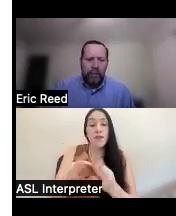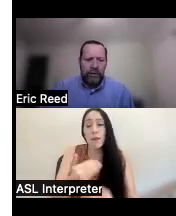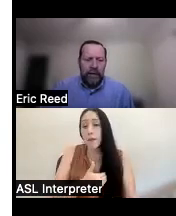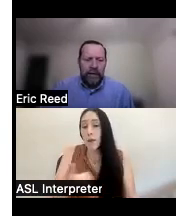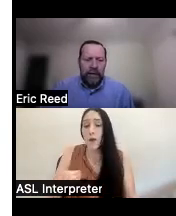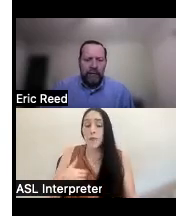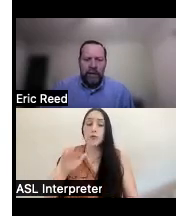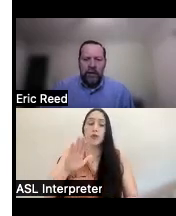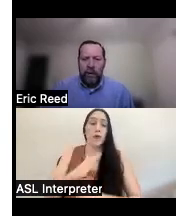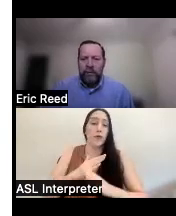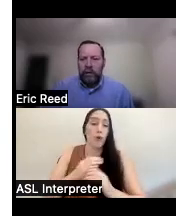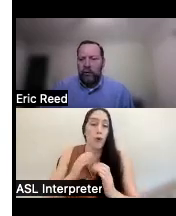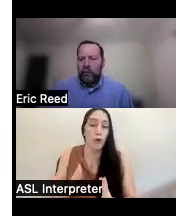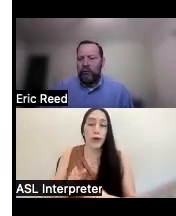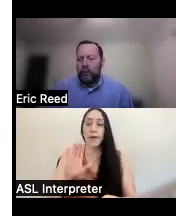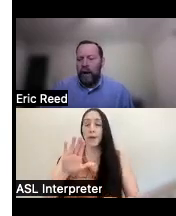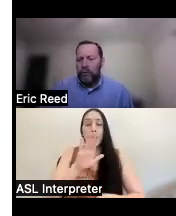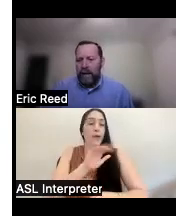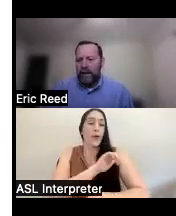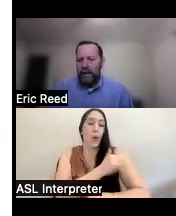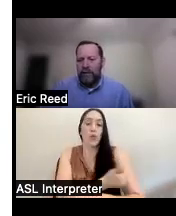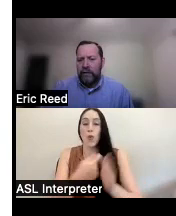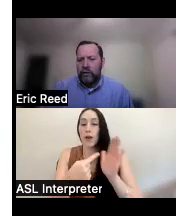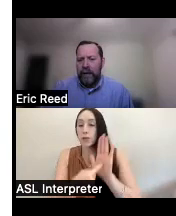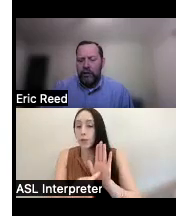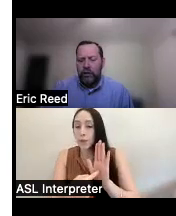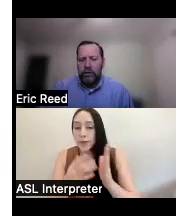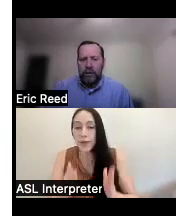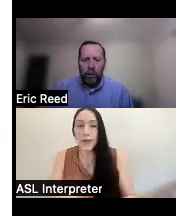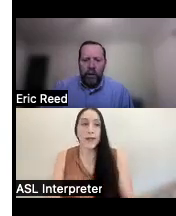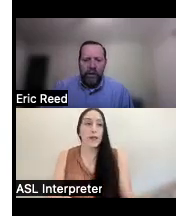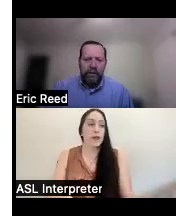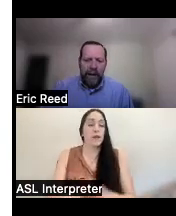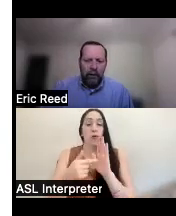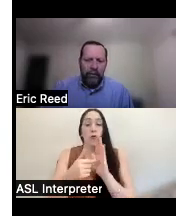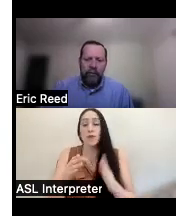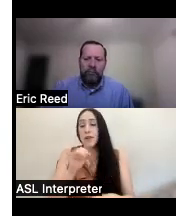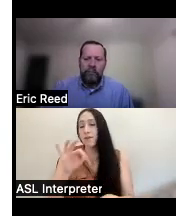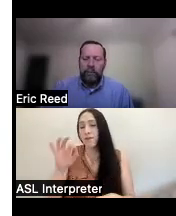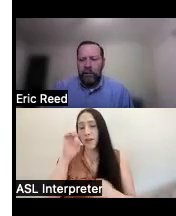representatives we serve representatives of education employment Health Community